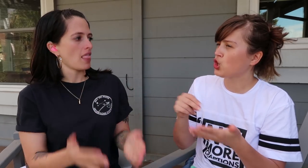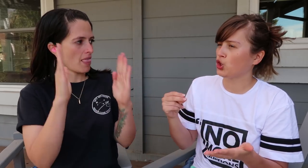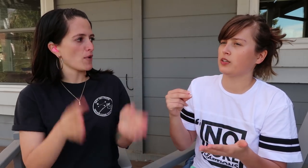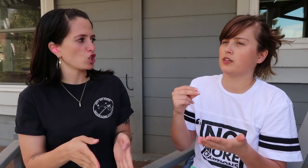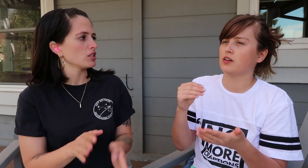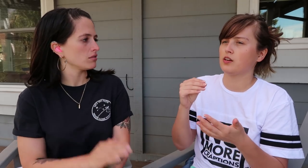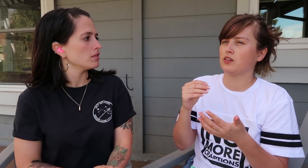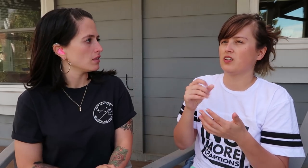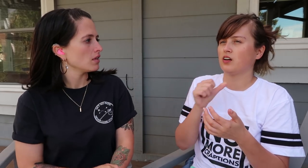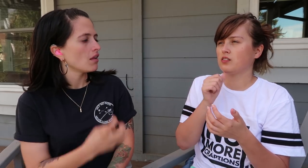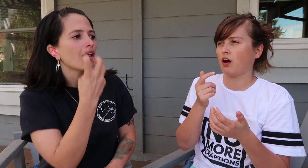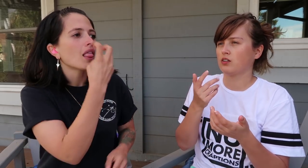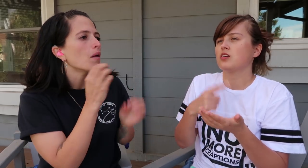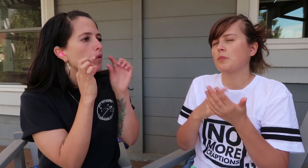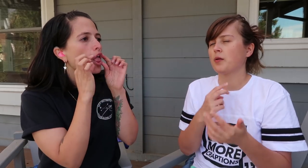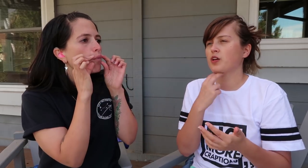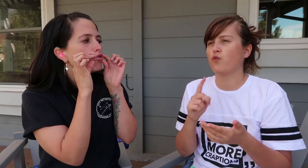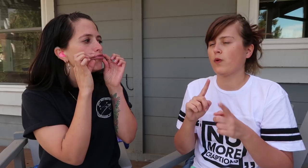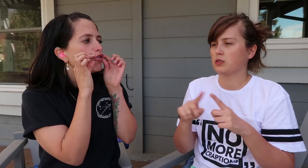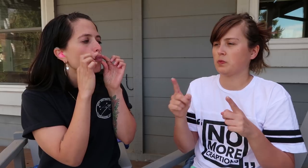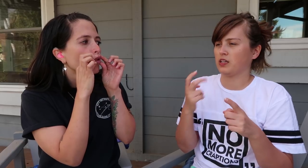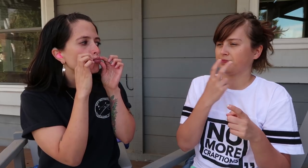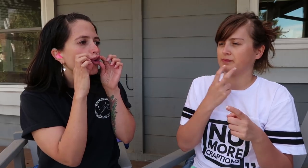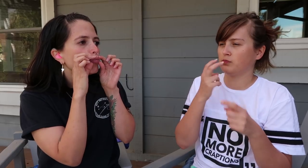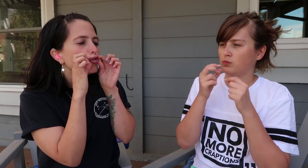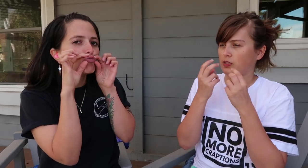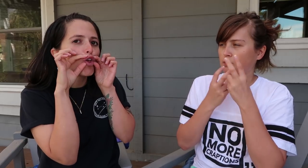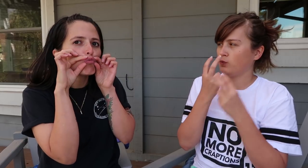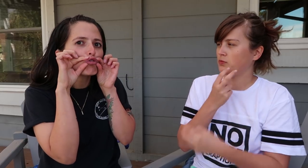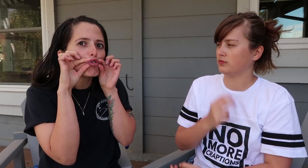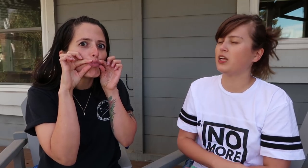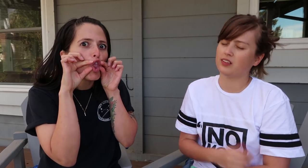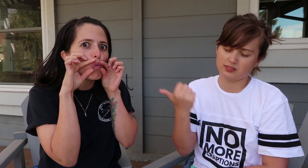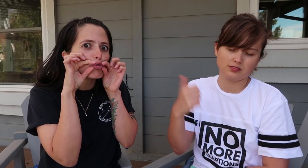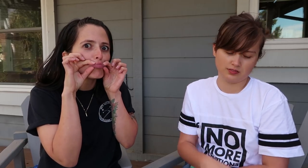And you learn, sometimes their voice, but- yeah.